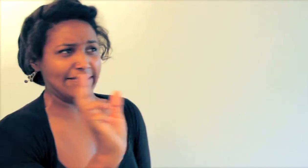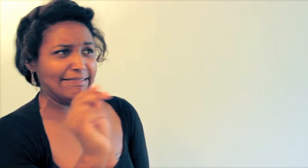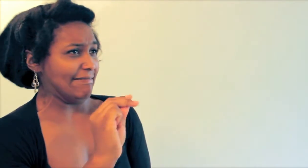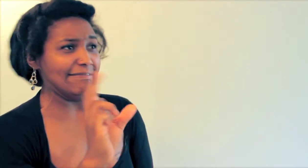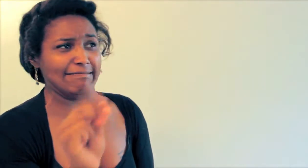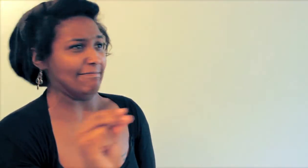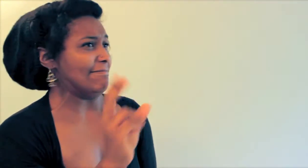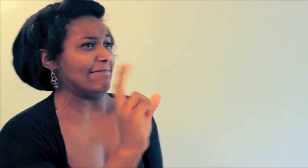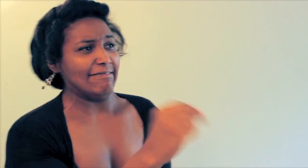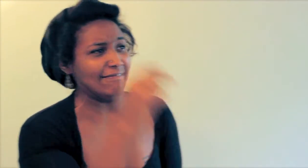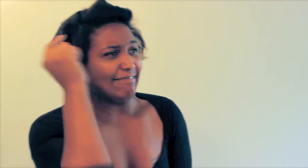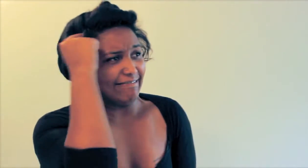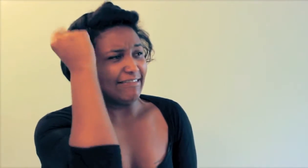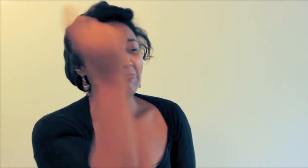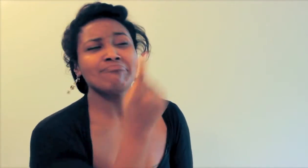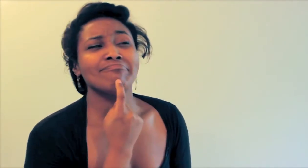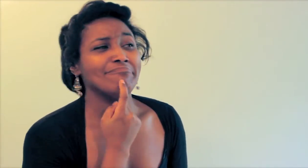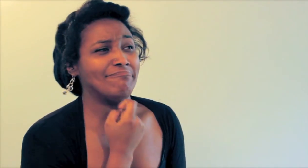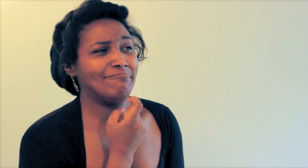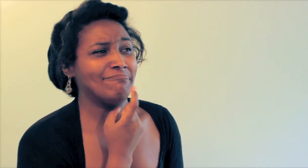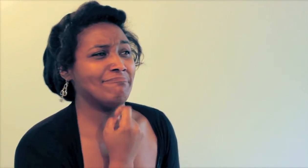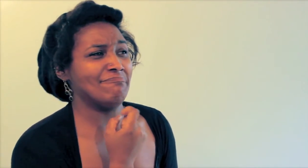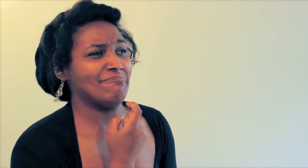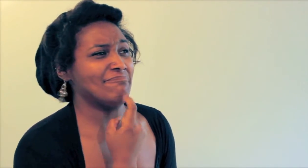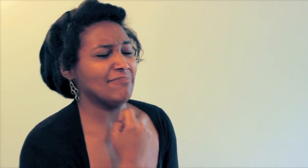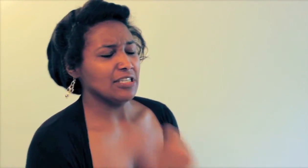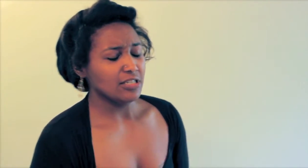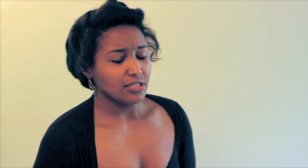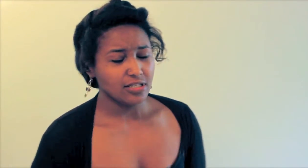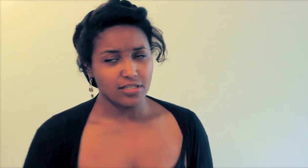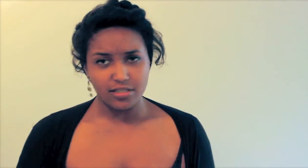NO! NO! Not on the hair on my chin!